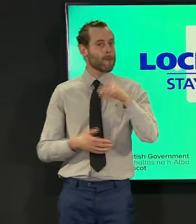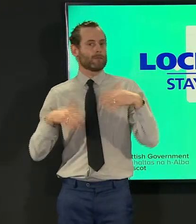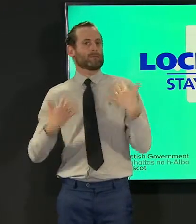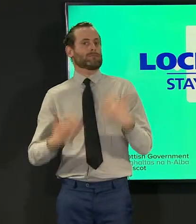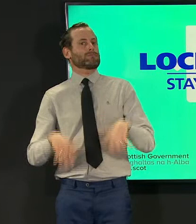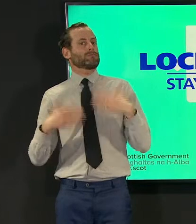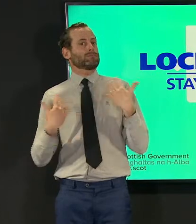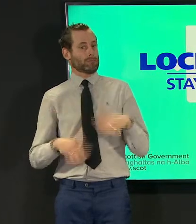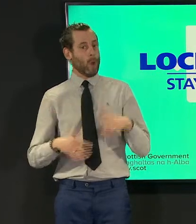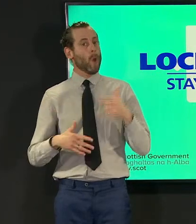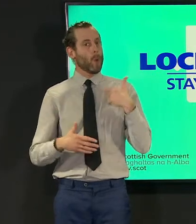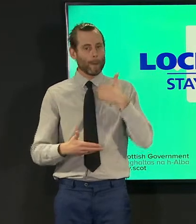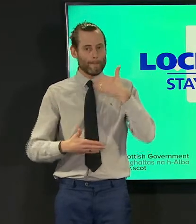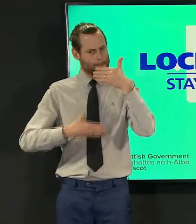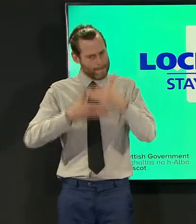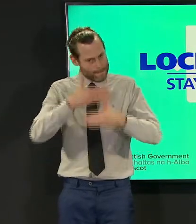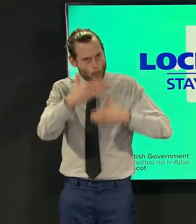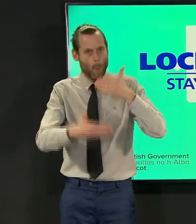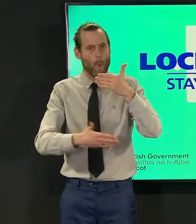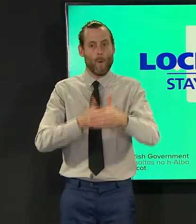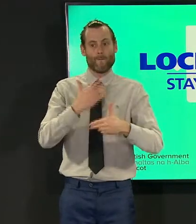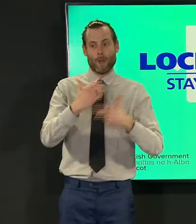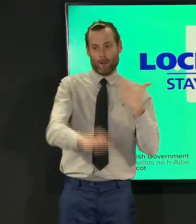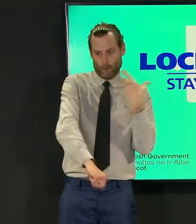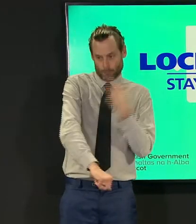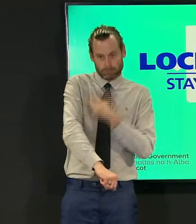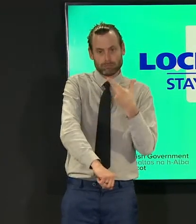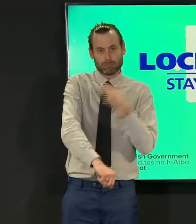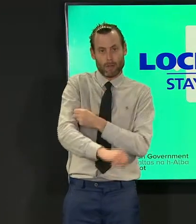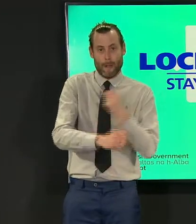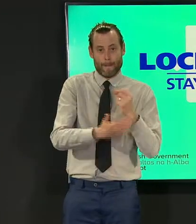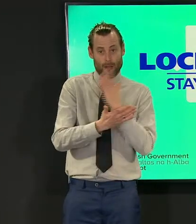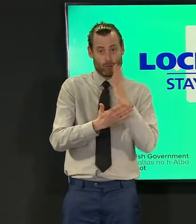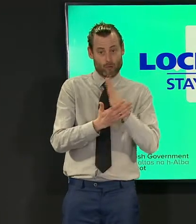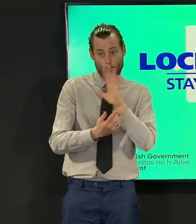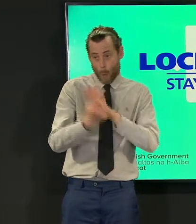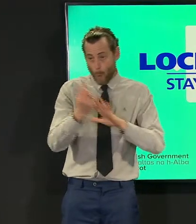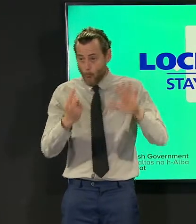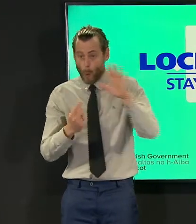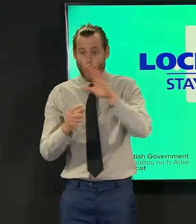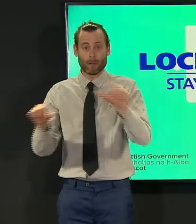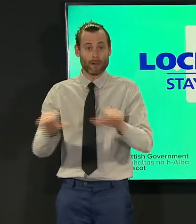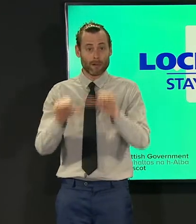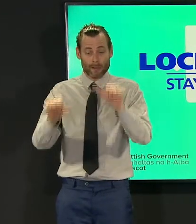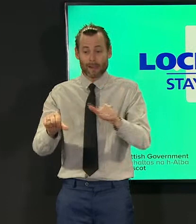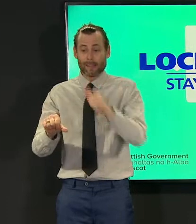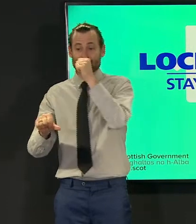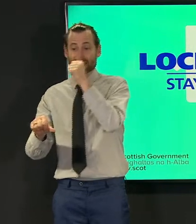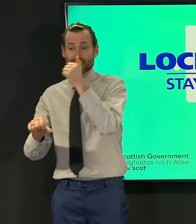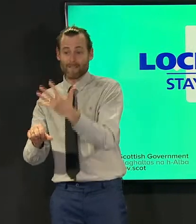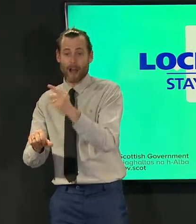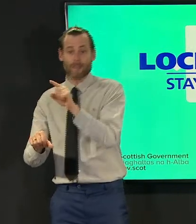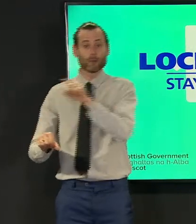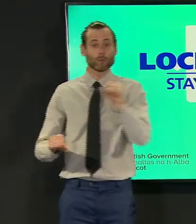we are on track to offer a first dose to everyone aged between 65 and 69 by early march